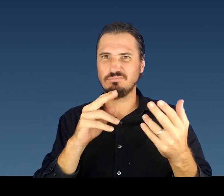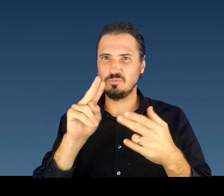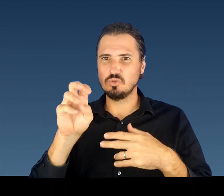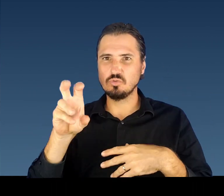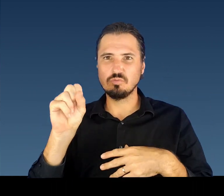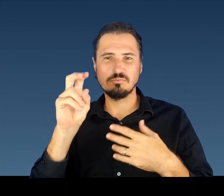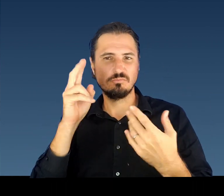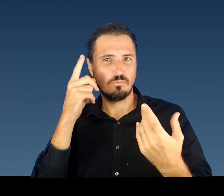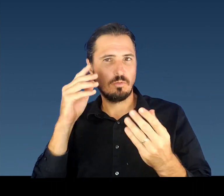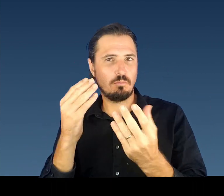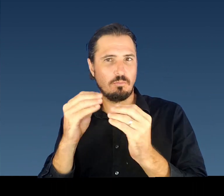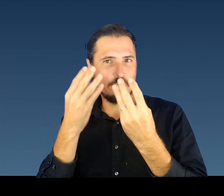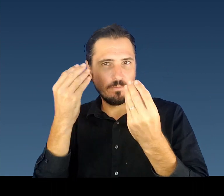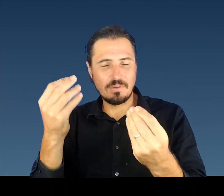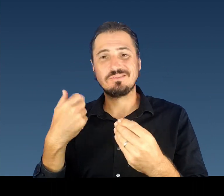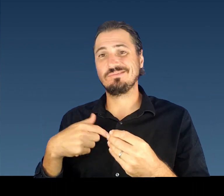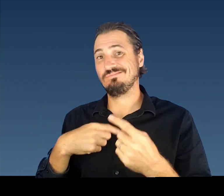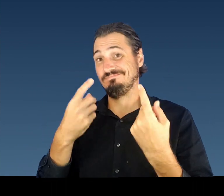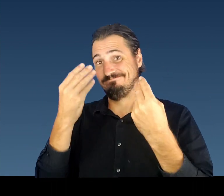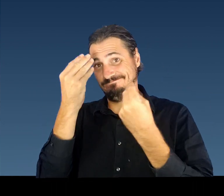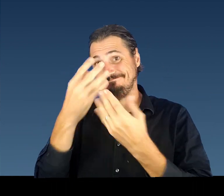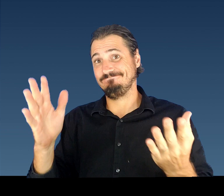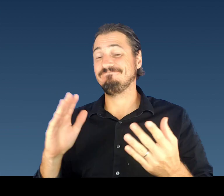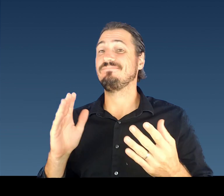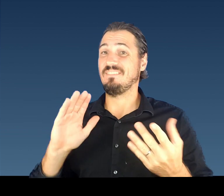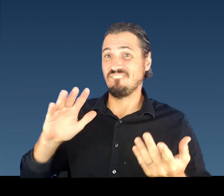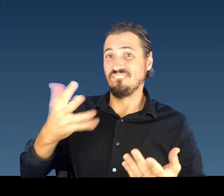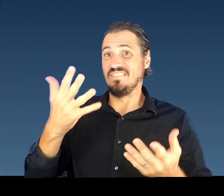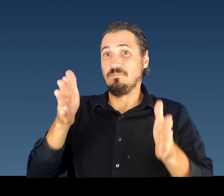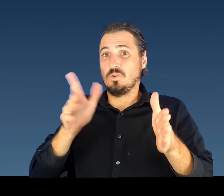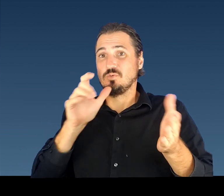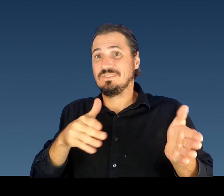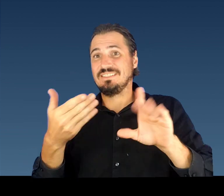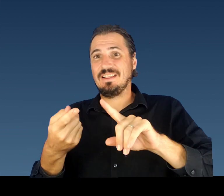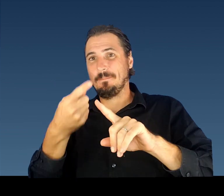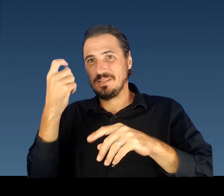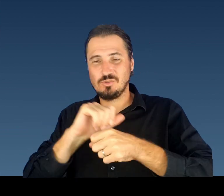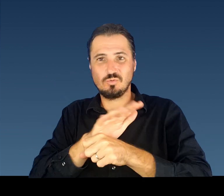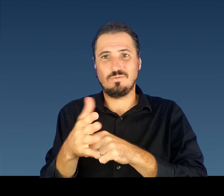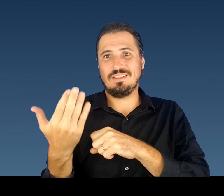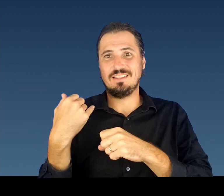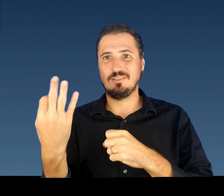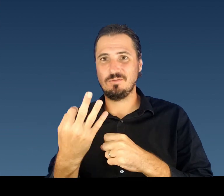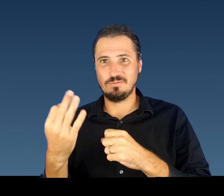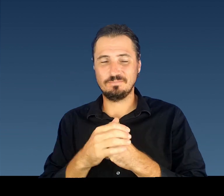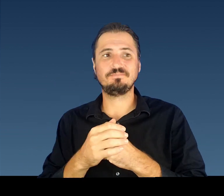Until the vaccines are approved for children under 12, it is all of our responsibility to protect them.